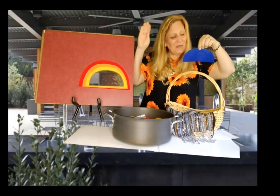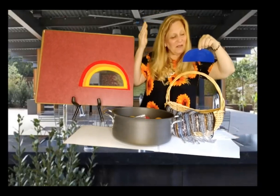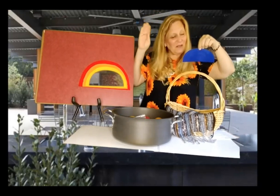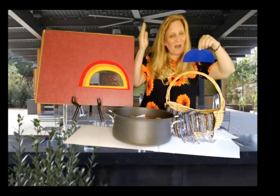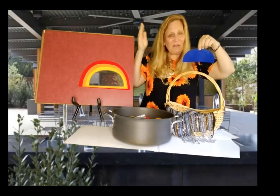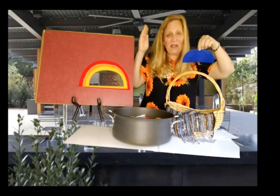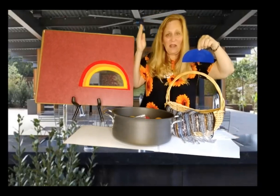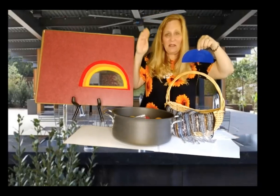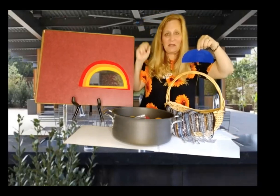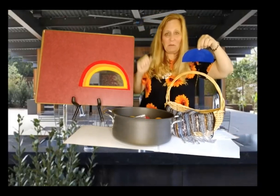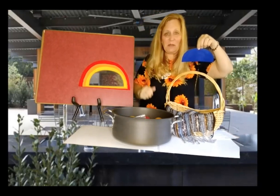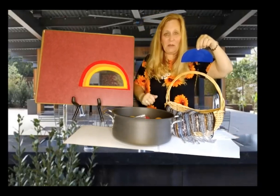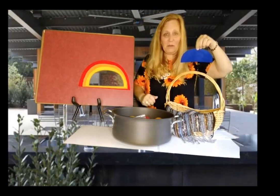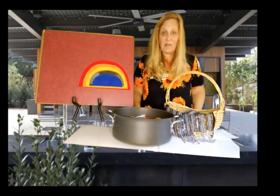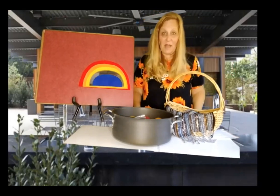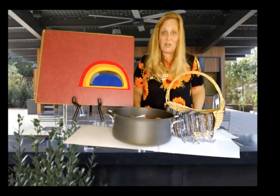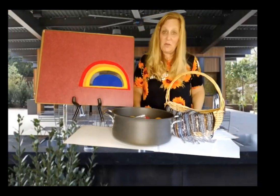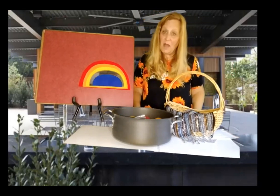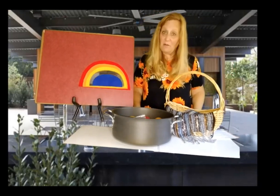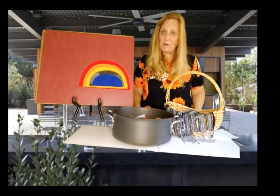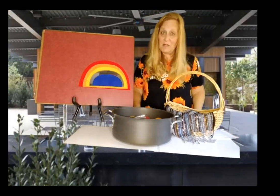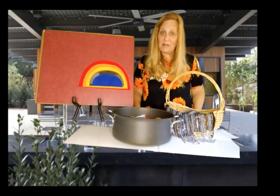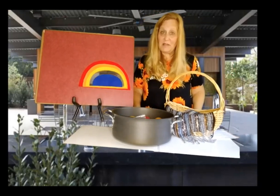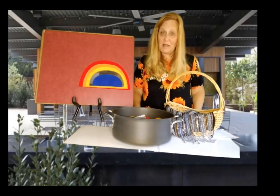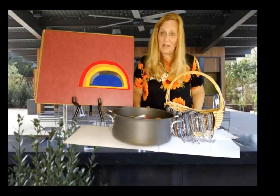The loveliest blue that you ever did see